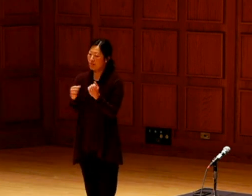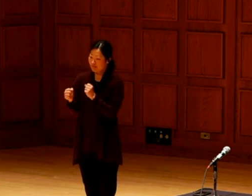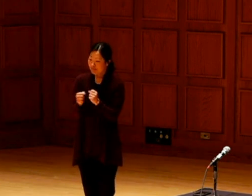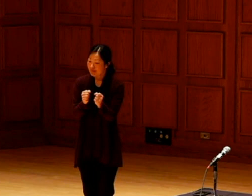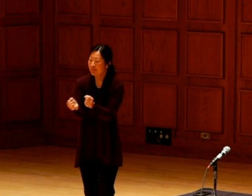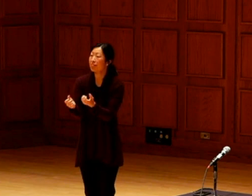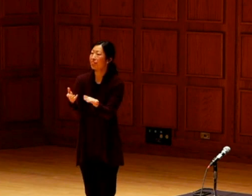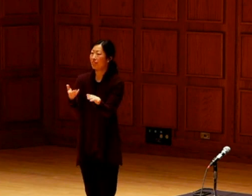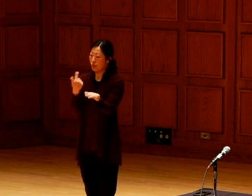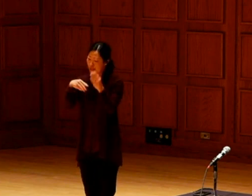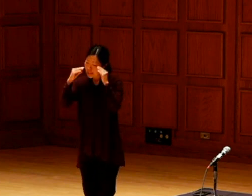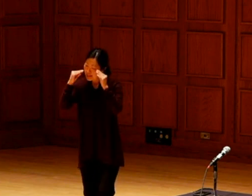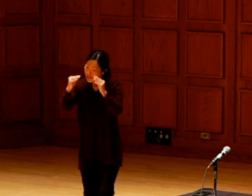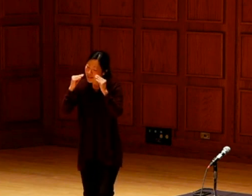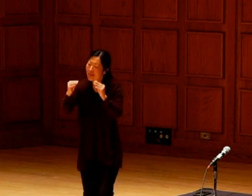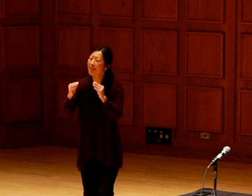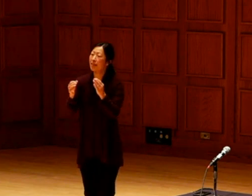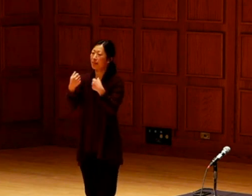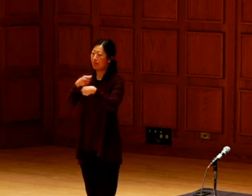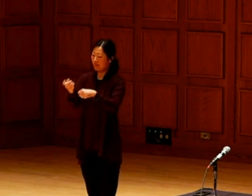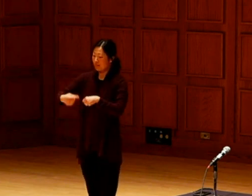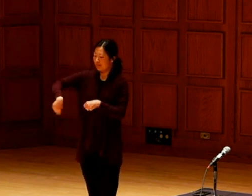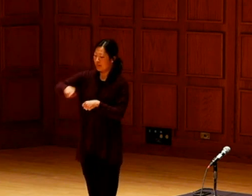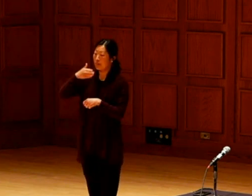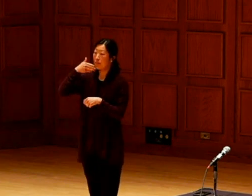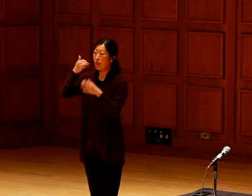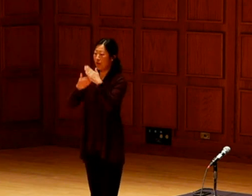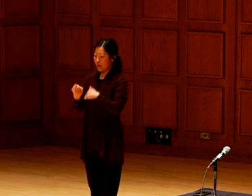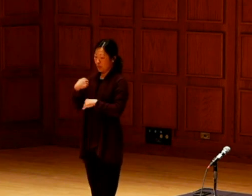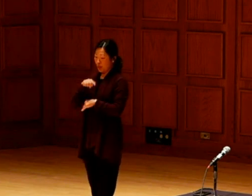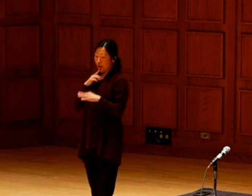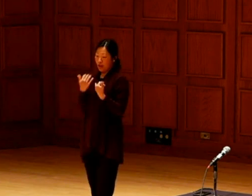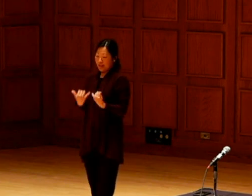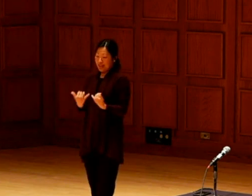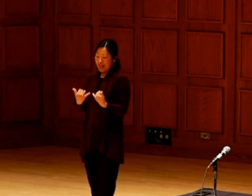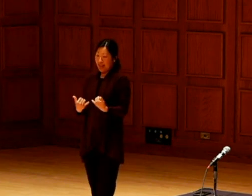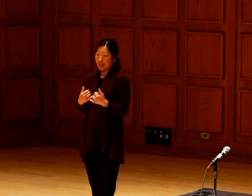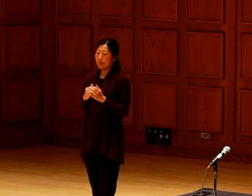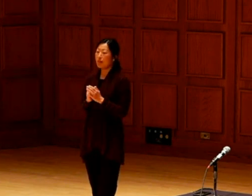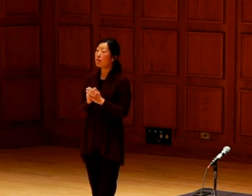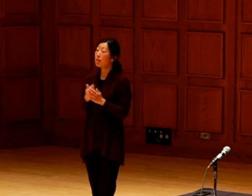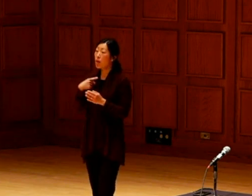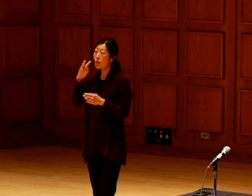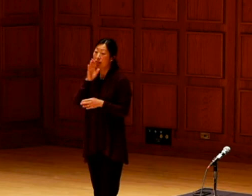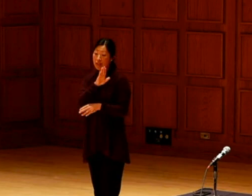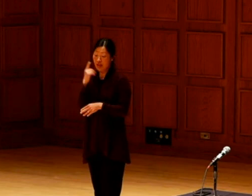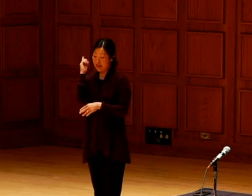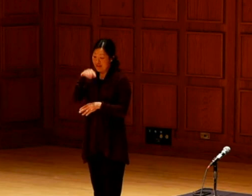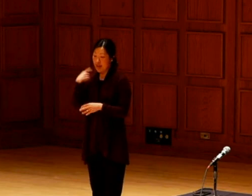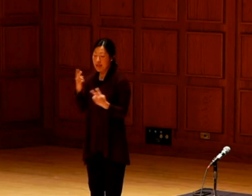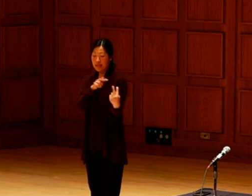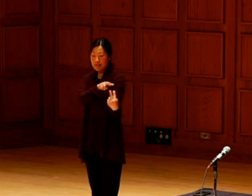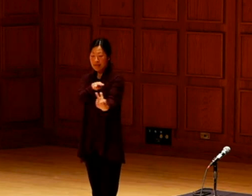our replacements. We need to give them all of the tools that we can and make them